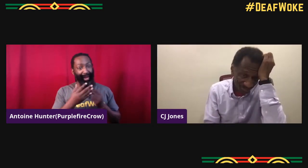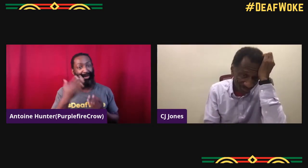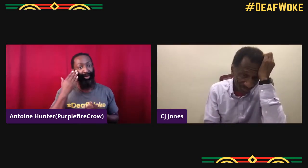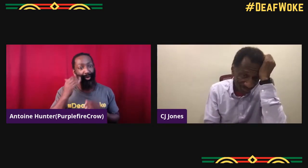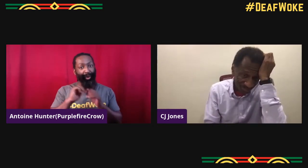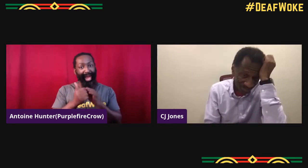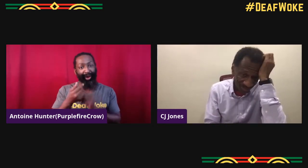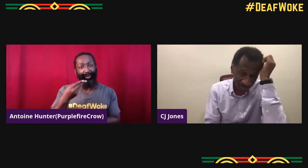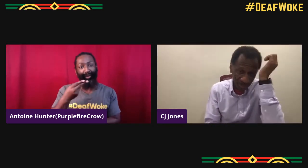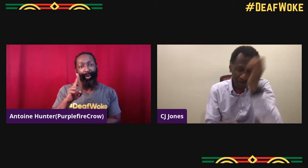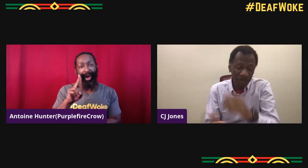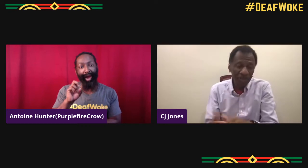but my parents had it tough.